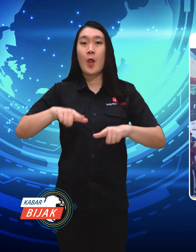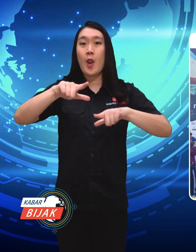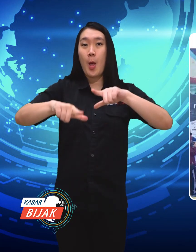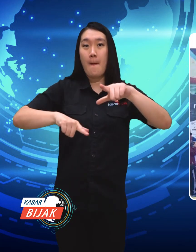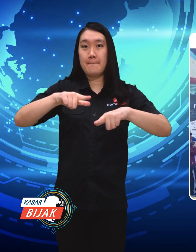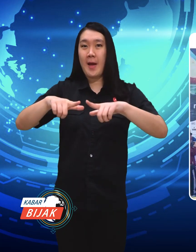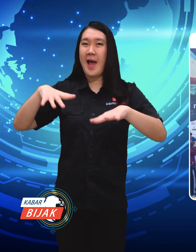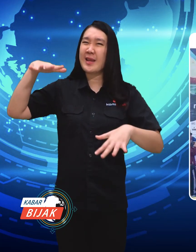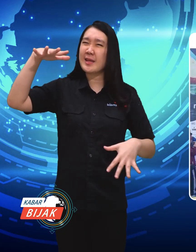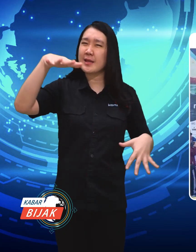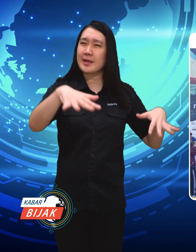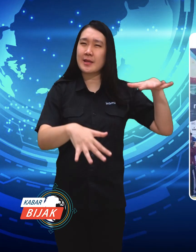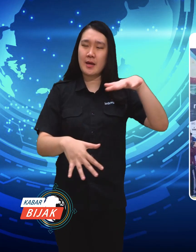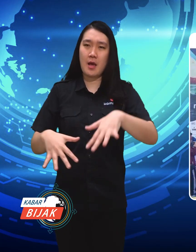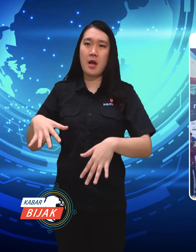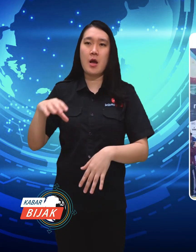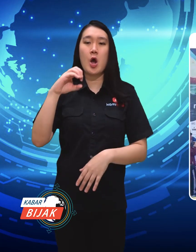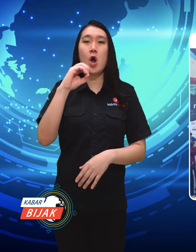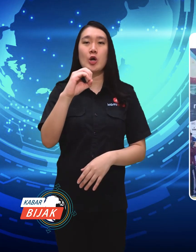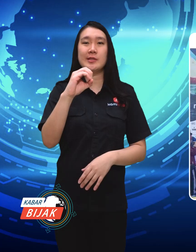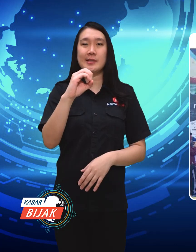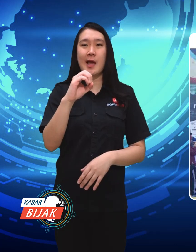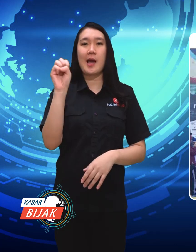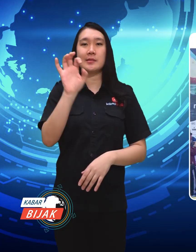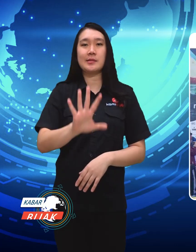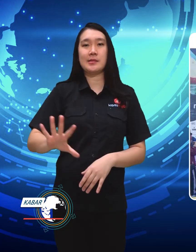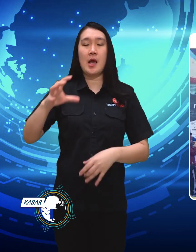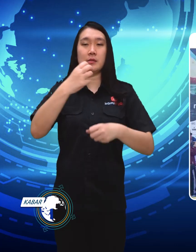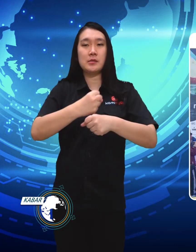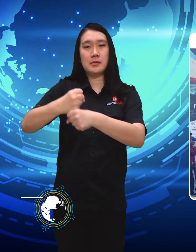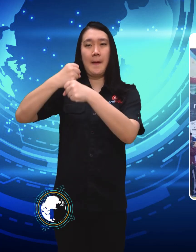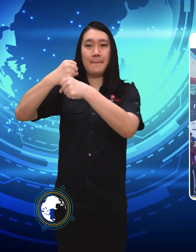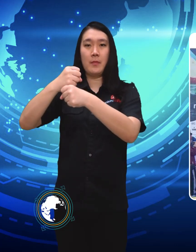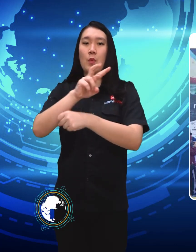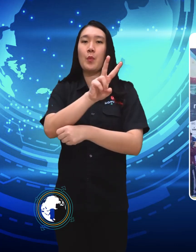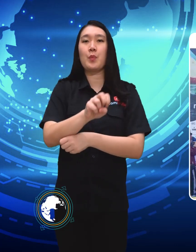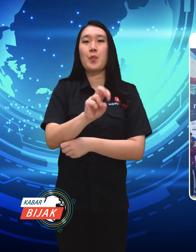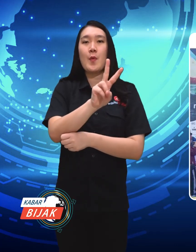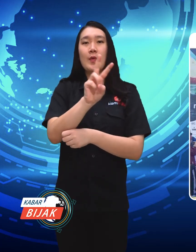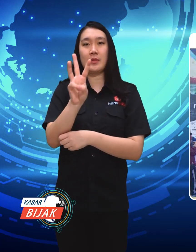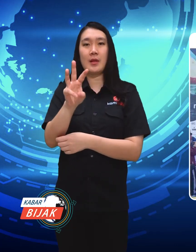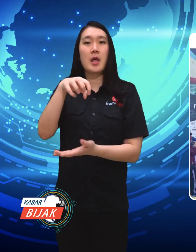Oceanman Asian Championship 2023 swimming competition